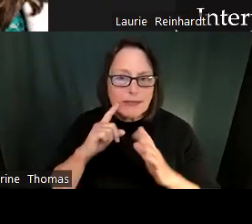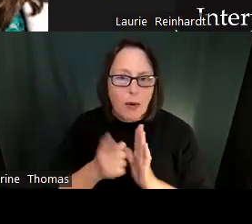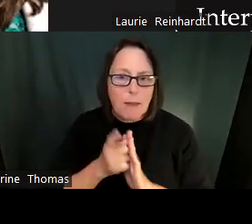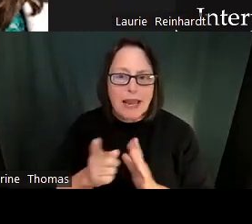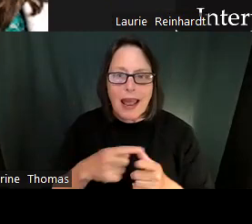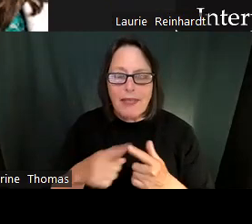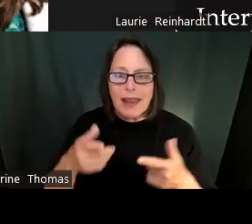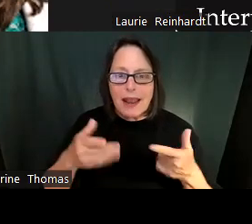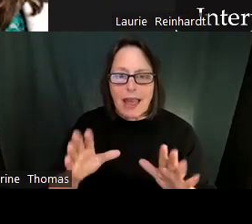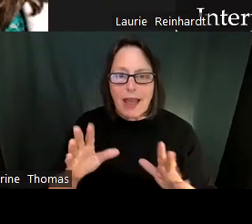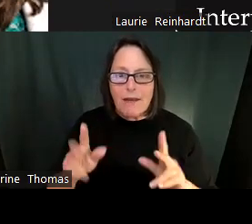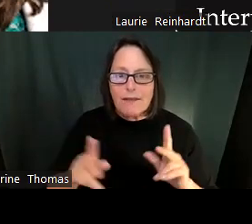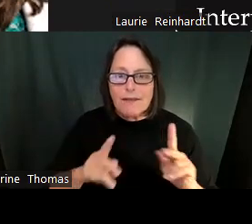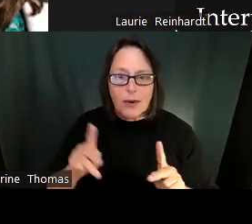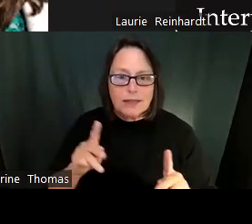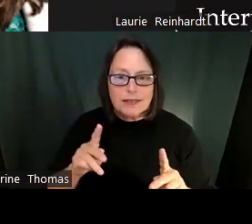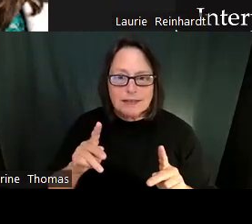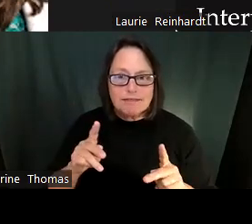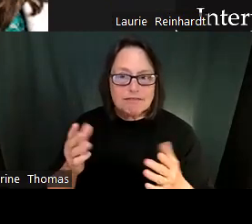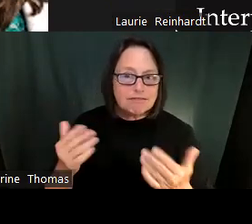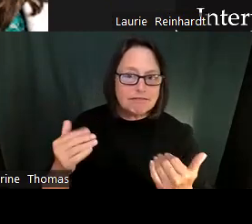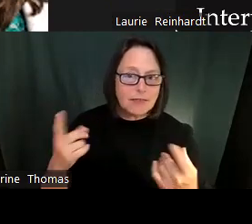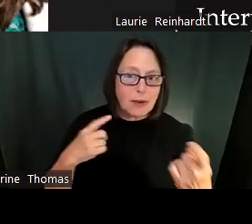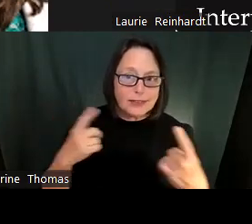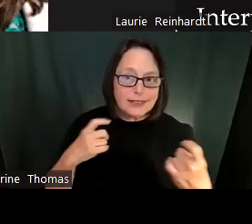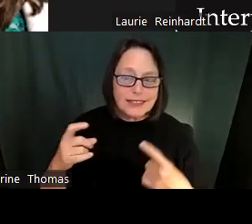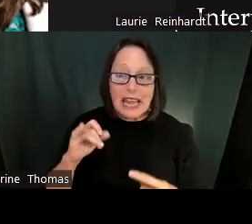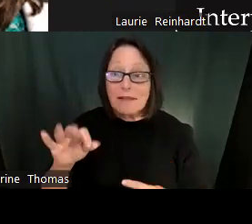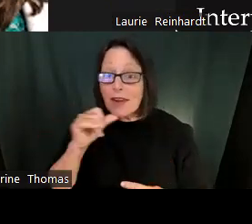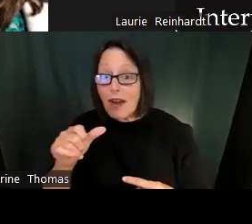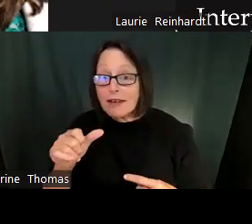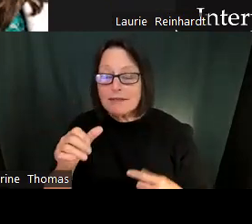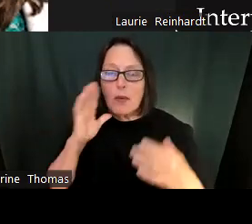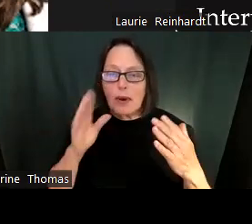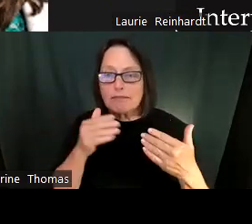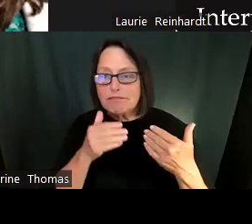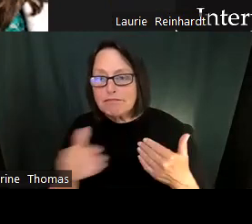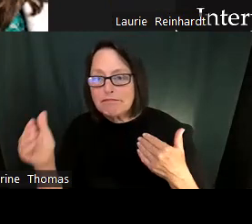Q&A. If anyone has any questions for Nick. Or even for Tammy or Sam, please enter them in the QA and we can stop for a minute just.